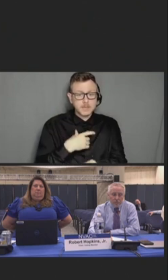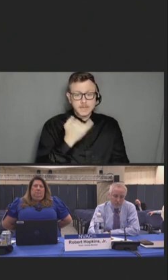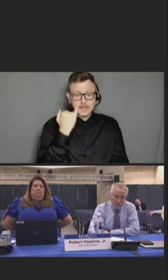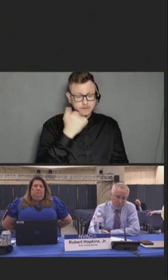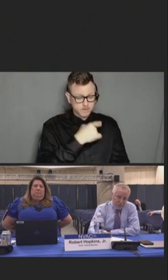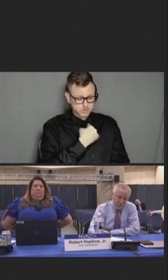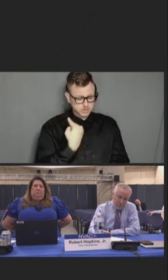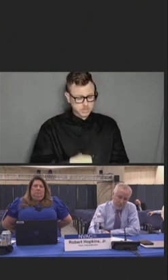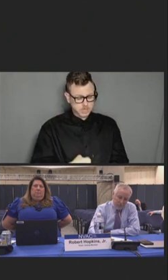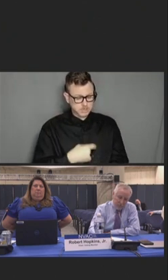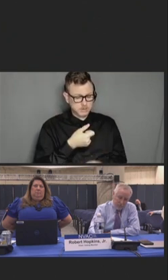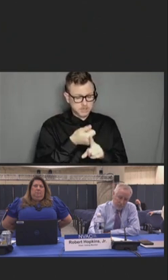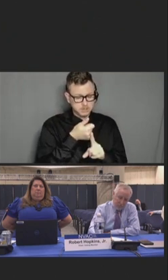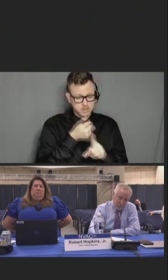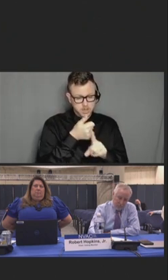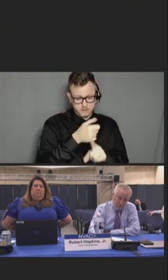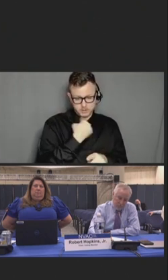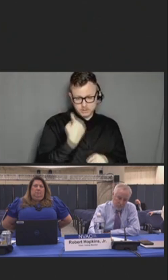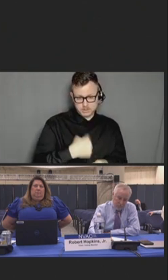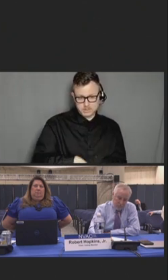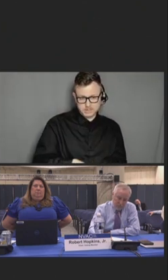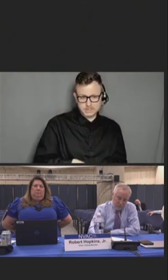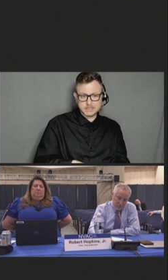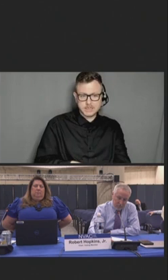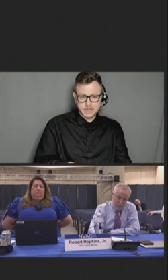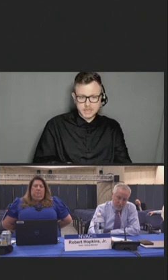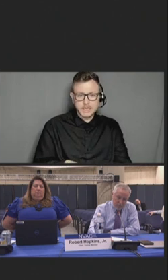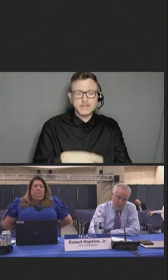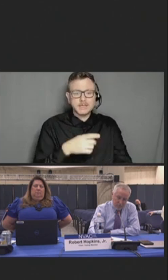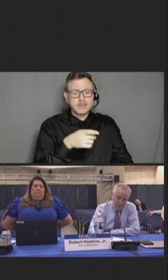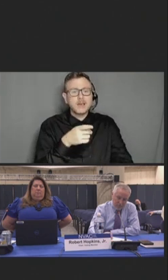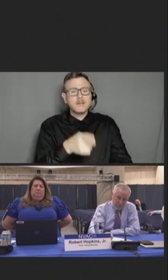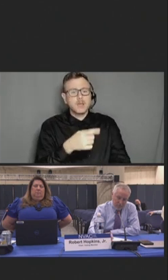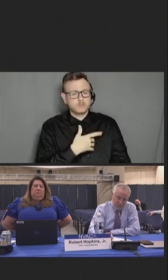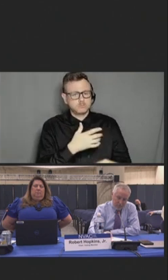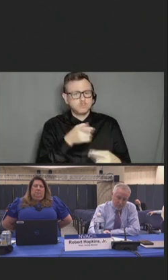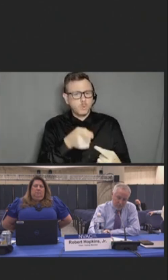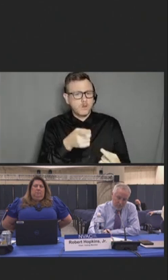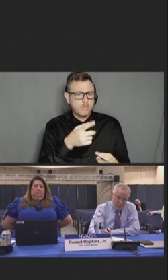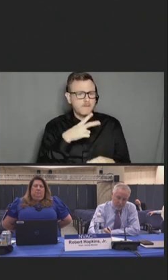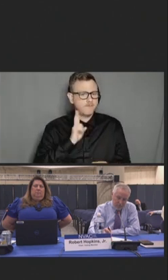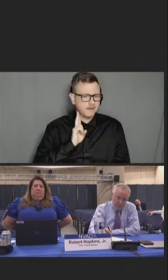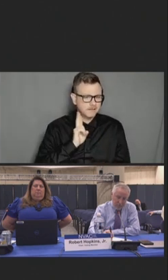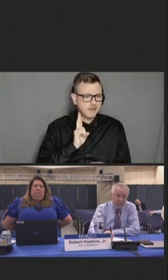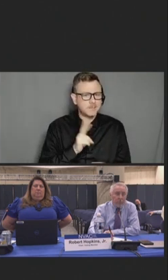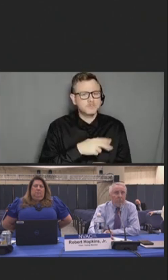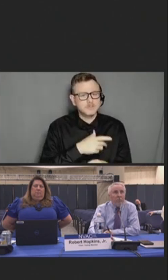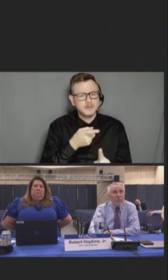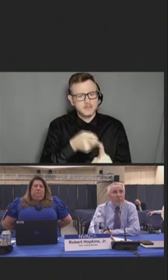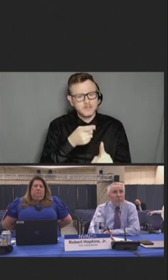experiencing a high degree of COVID-19 economic hardship were less likely to endorse financially